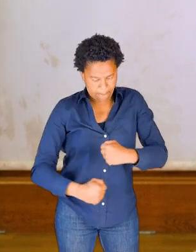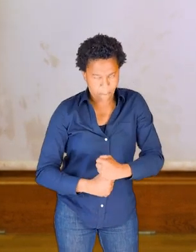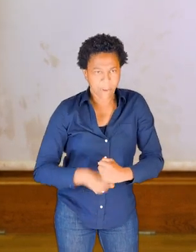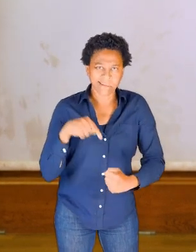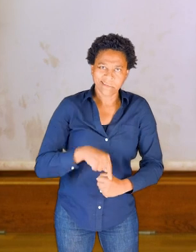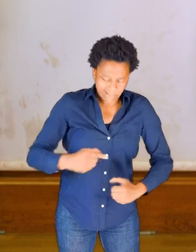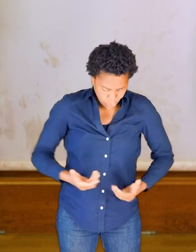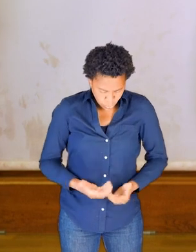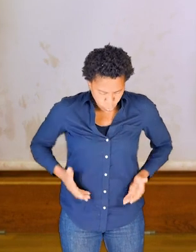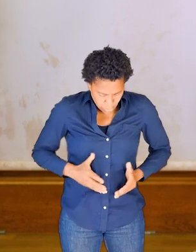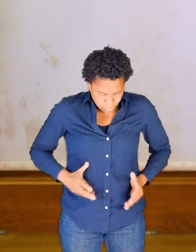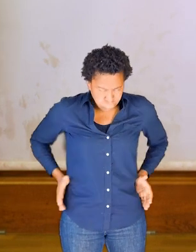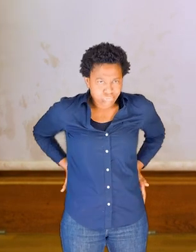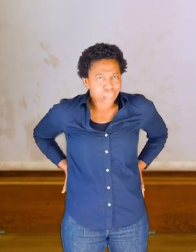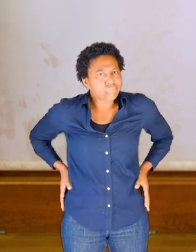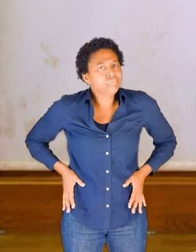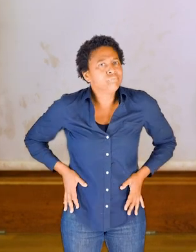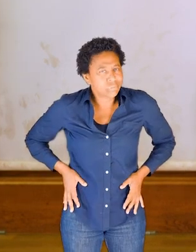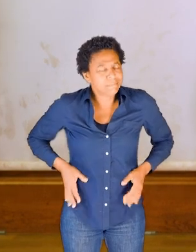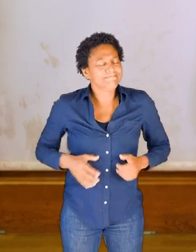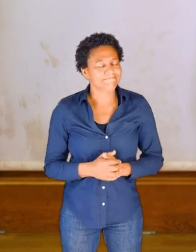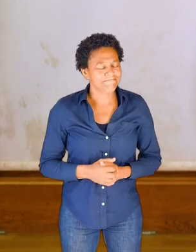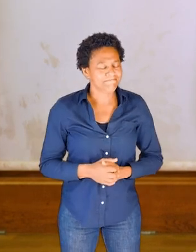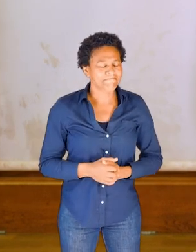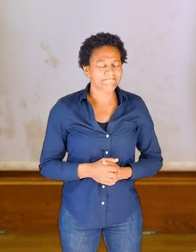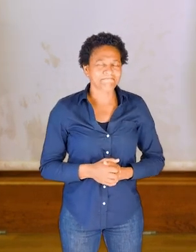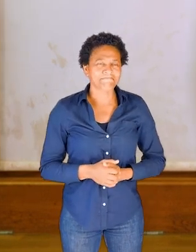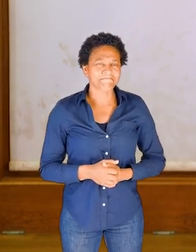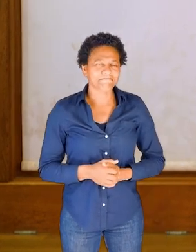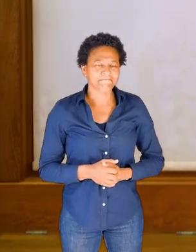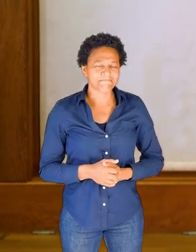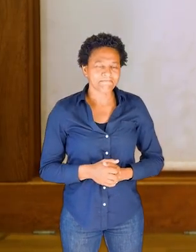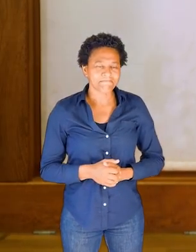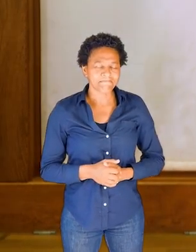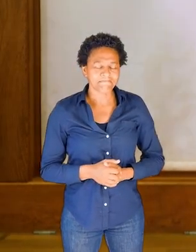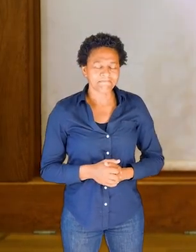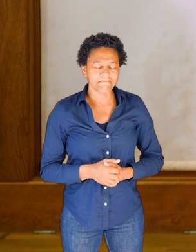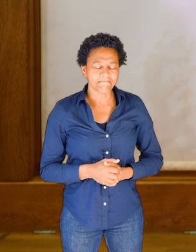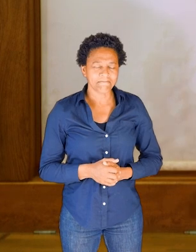And then the thick spine that connects top to bottom.